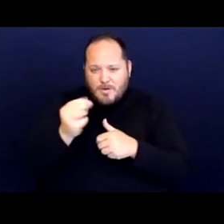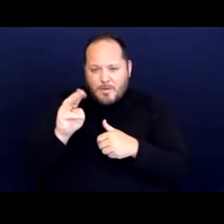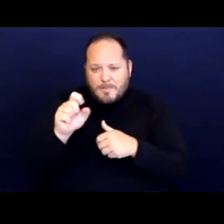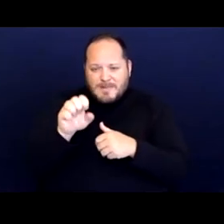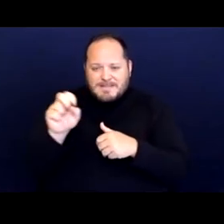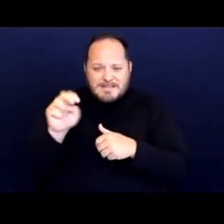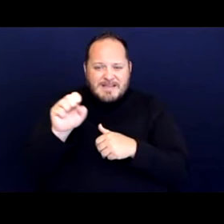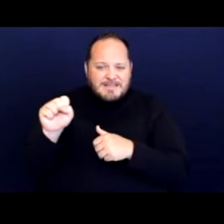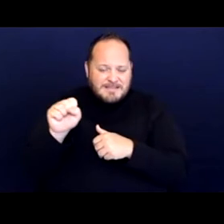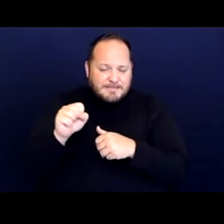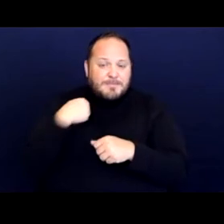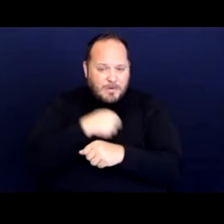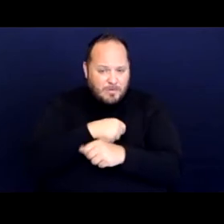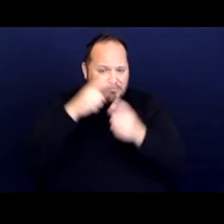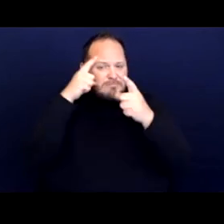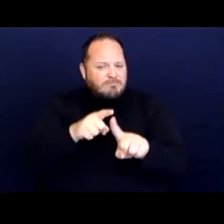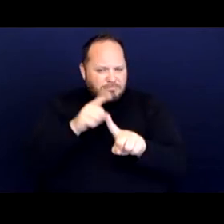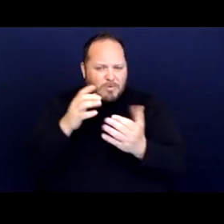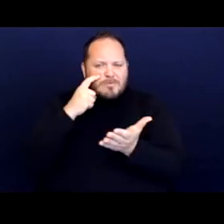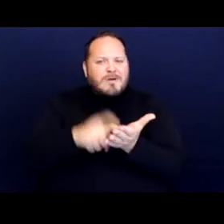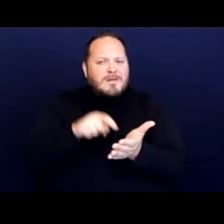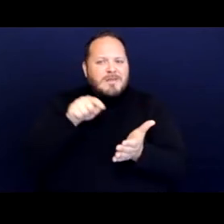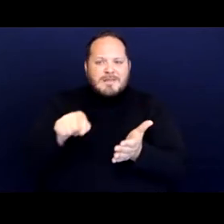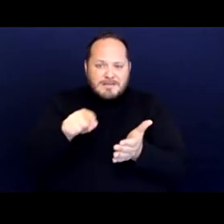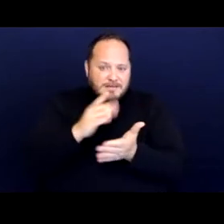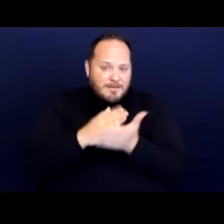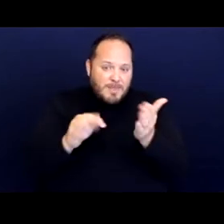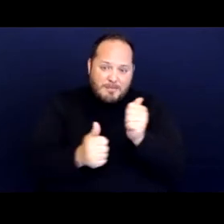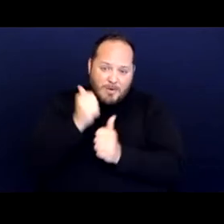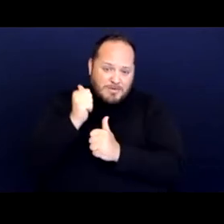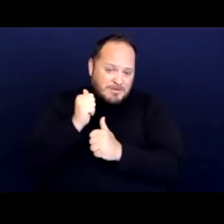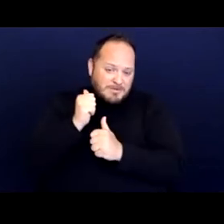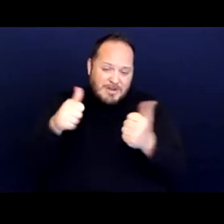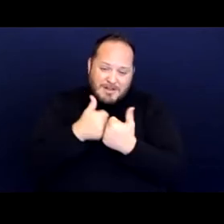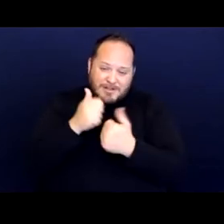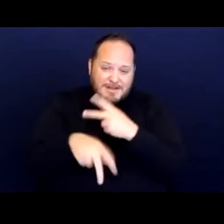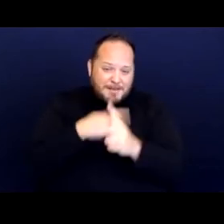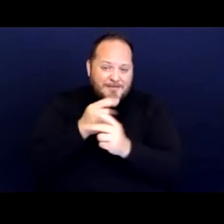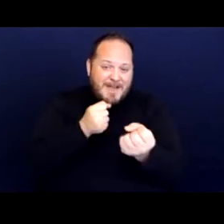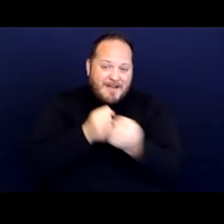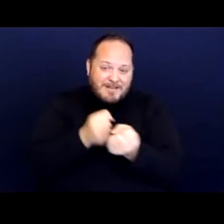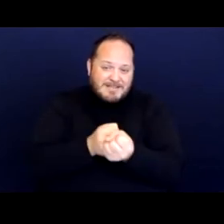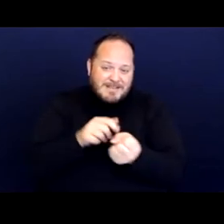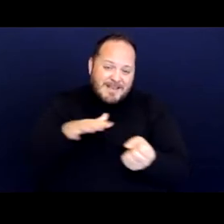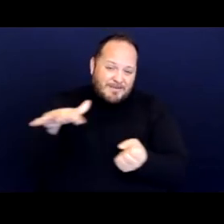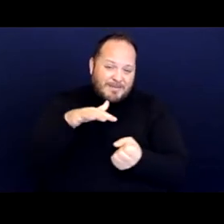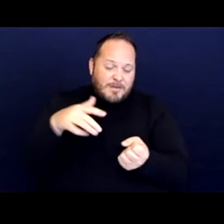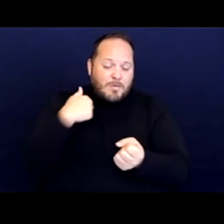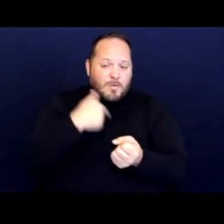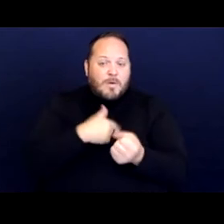this is some of the most challenging advocacy that exists. And we want to definitely be cognizant of the advocate's efforts